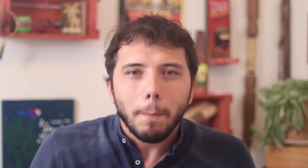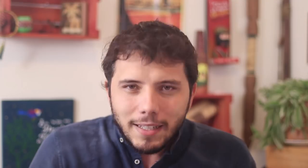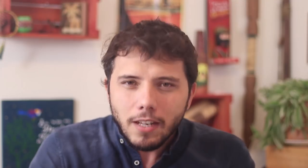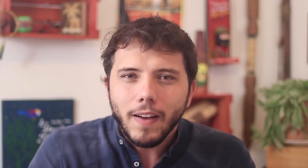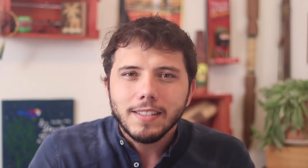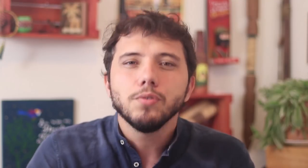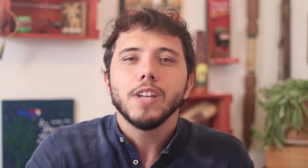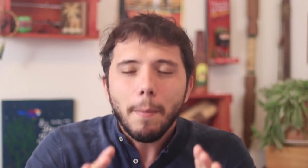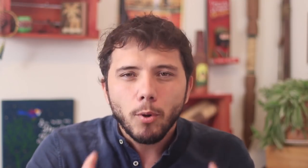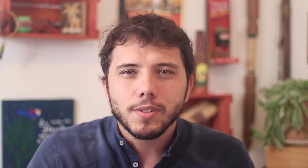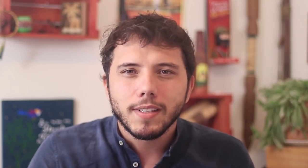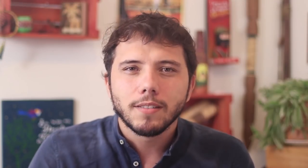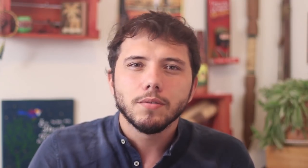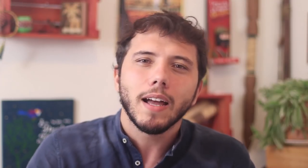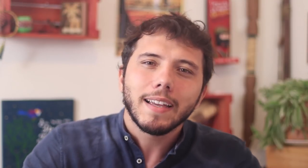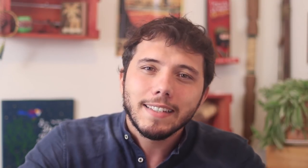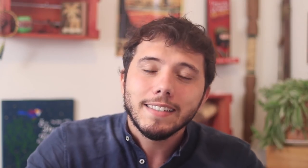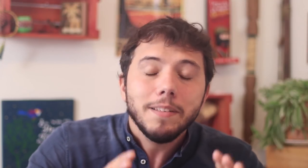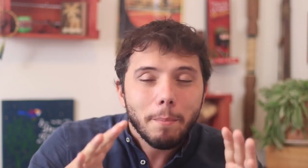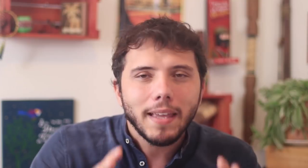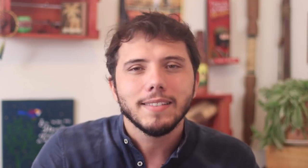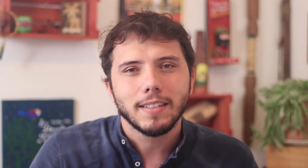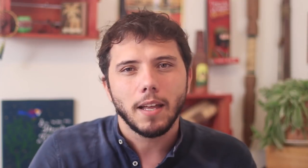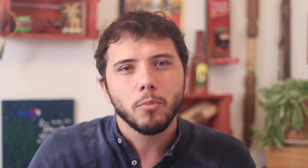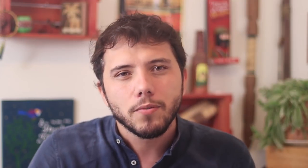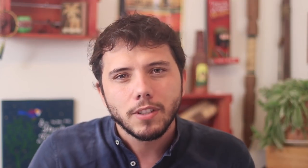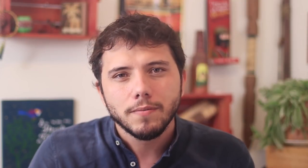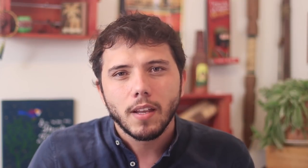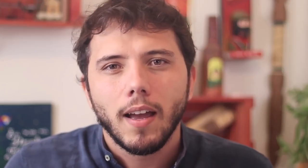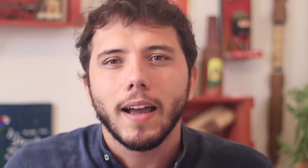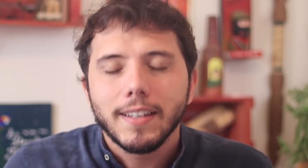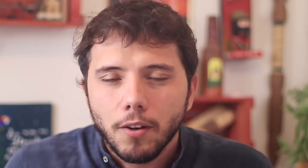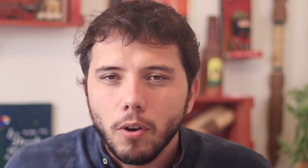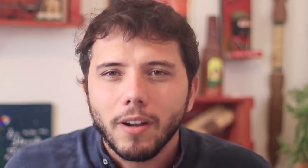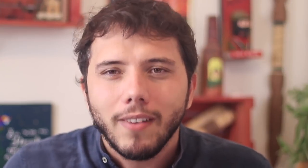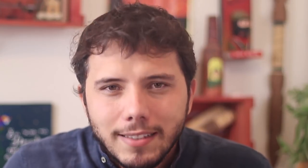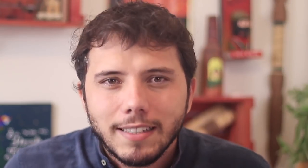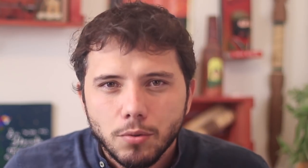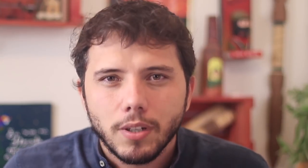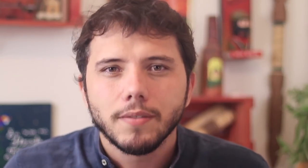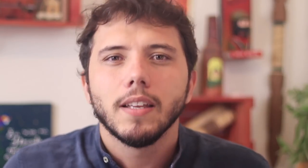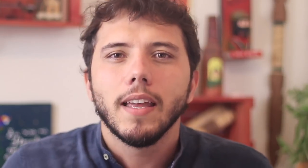But he does this already betting on the enormous crisis to come. The economic crisis will be hard